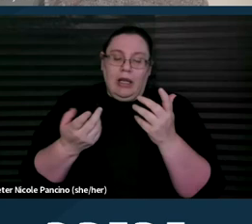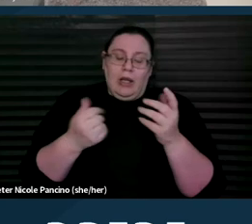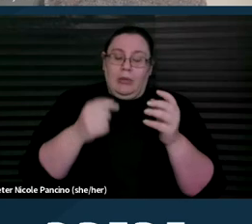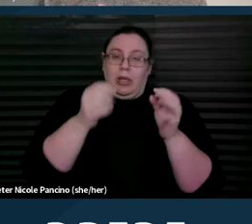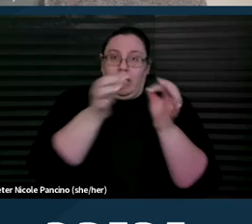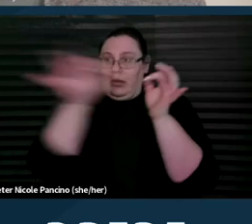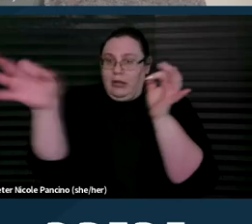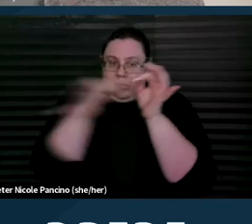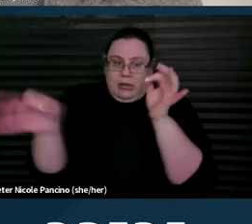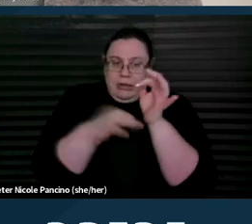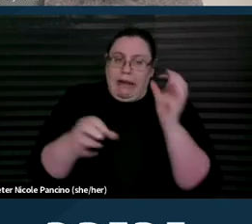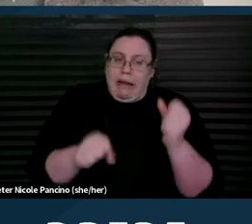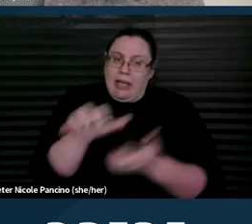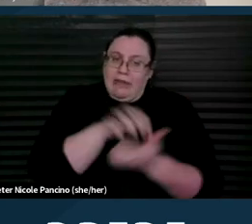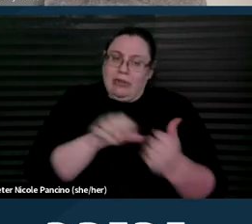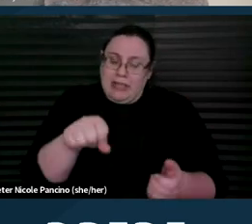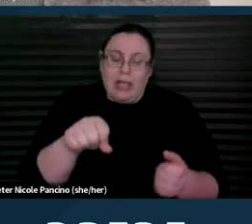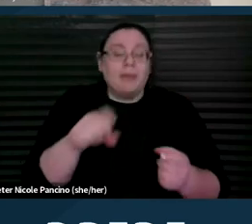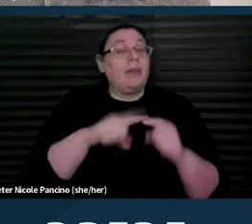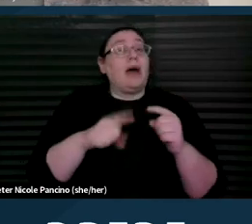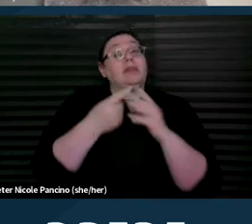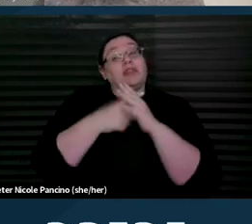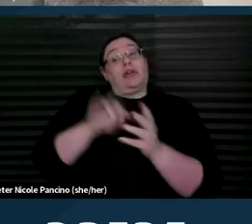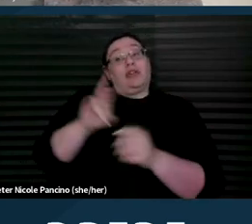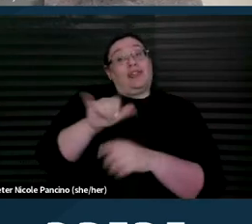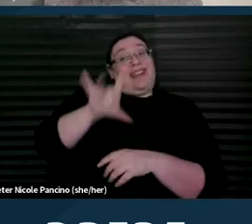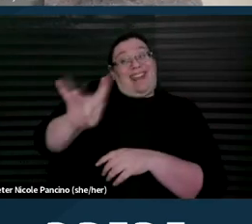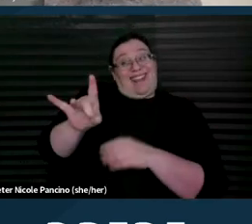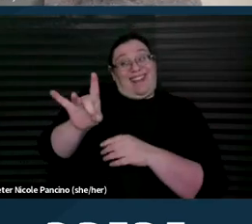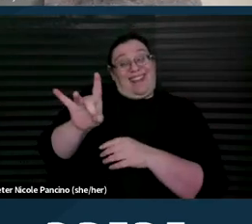but going forward after July 8th, 2024,